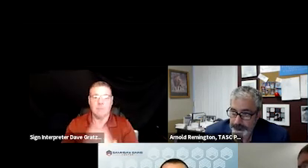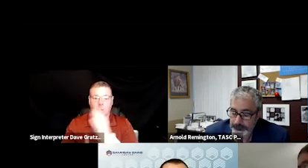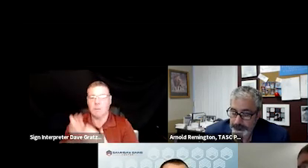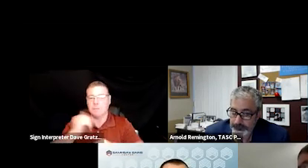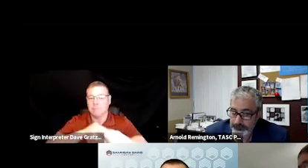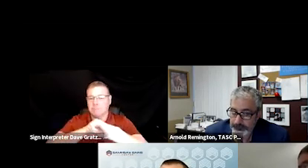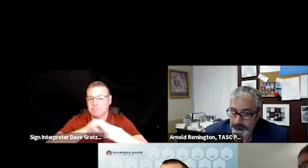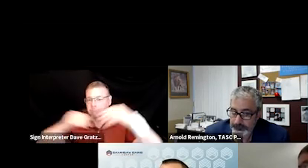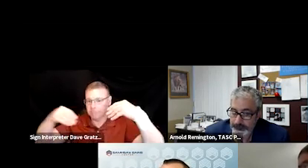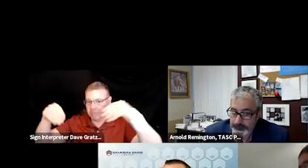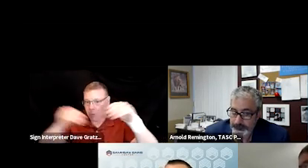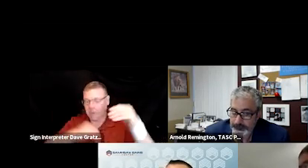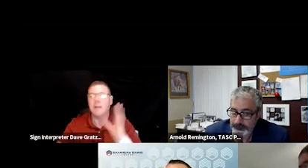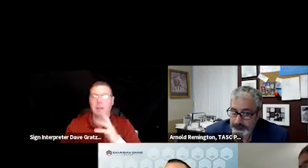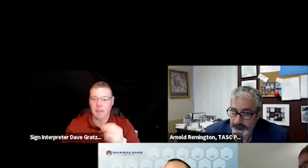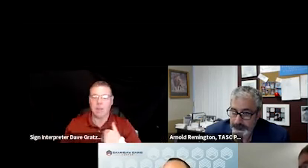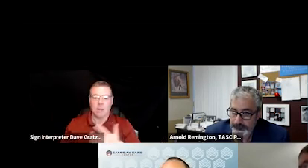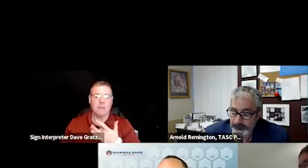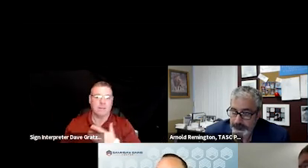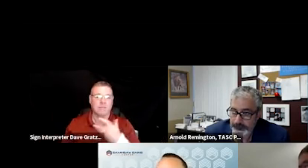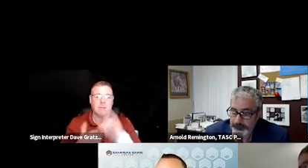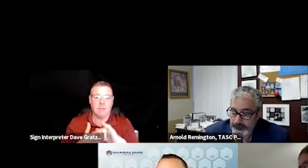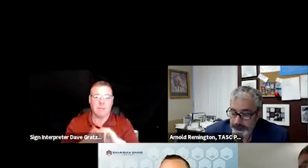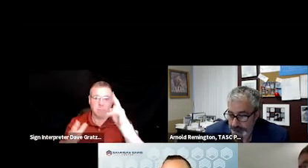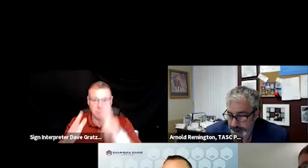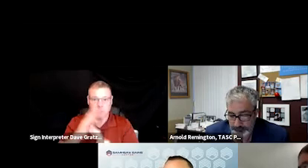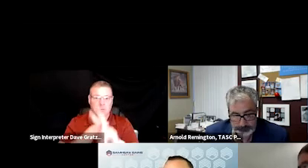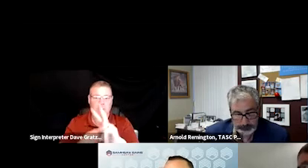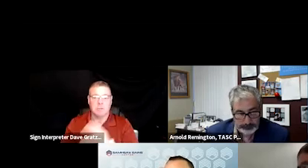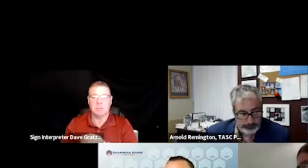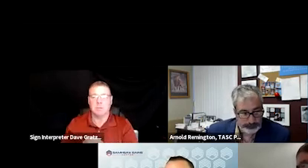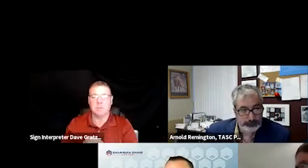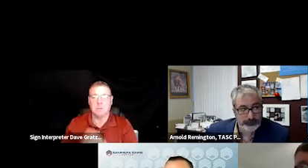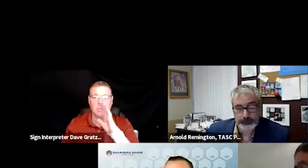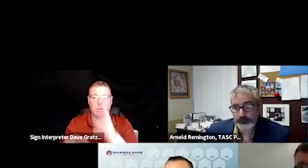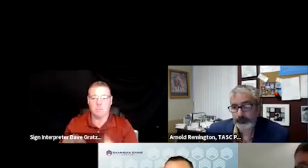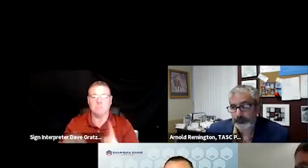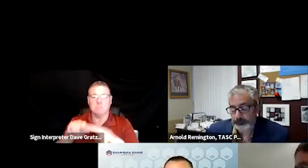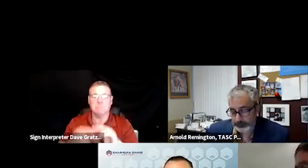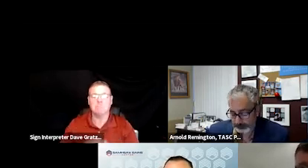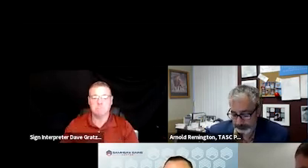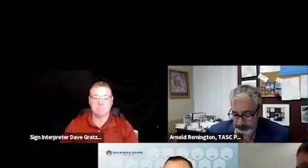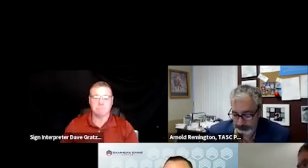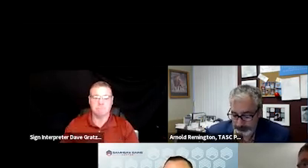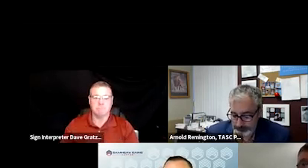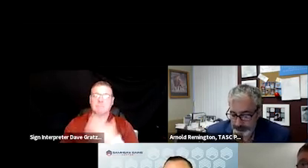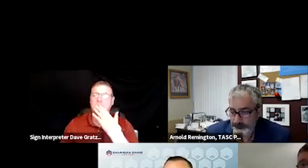We certainly feel like those projections that I mentioned earlier are gonna be accurate. So thank you so much.